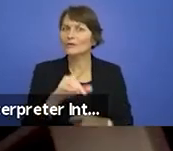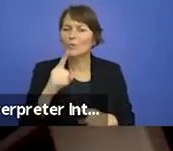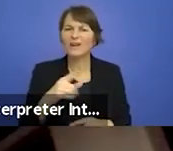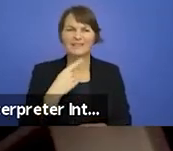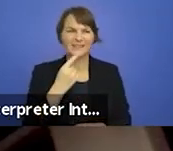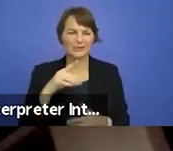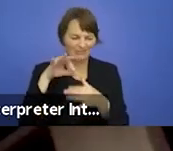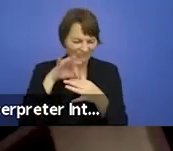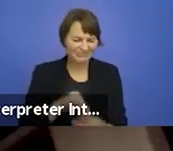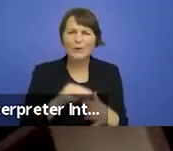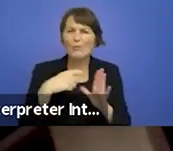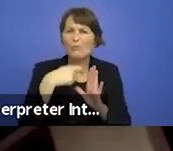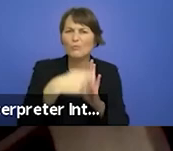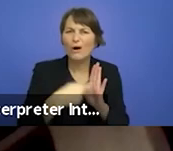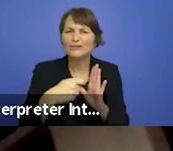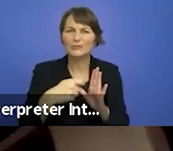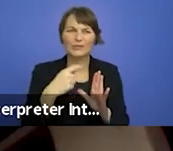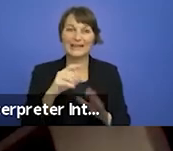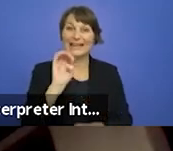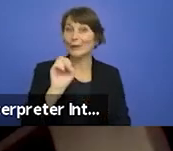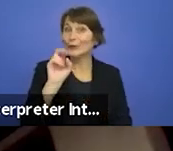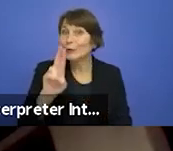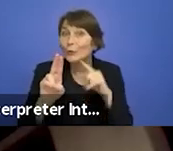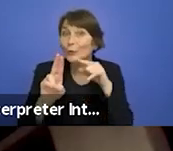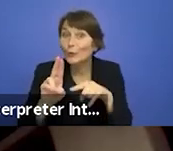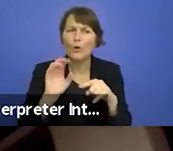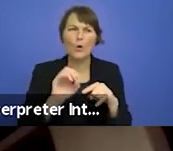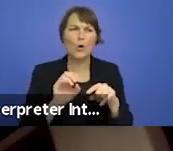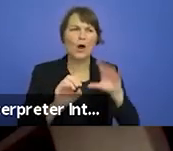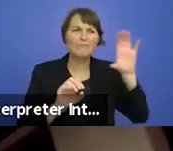is it the about the cultural landscape or the political one, is it a place of memory